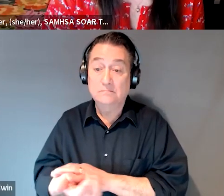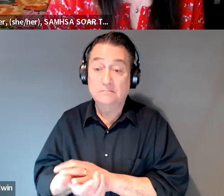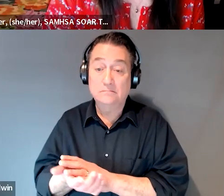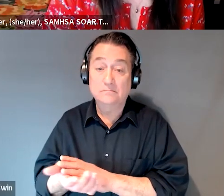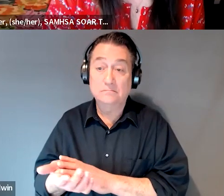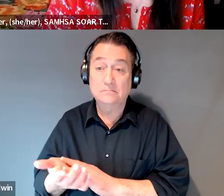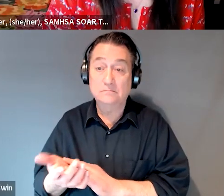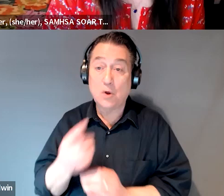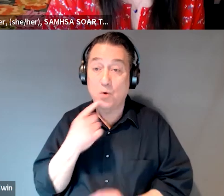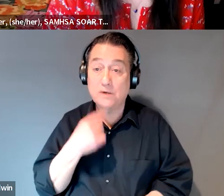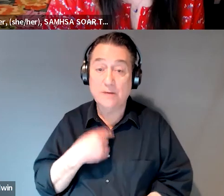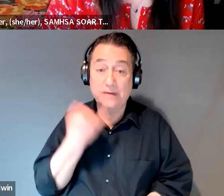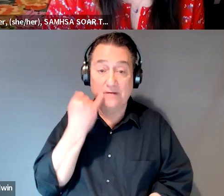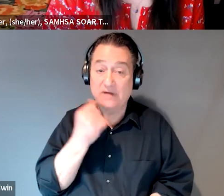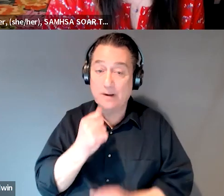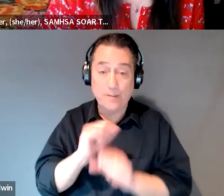Or tell me if that didn't come out totally clear, either.